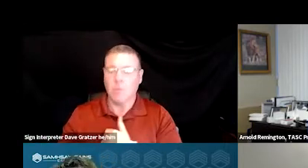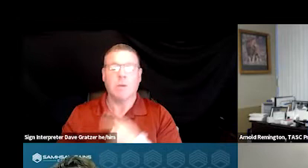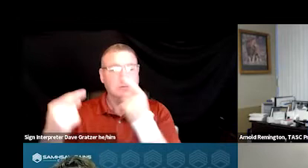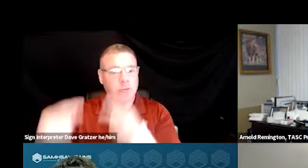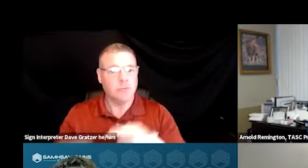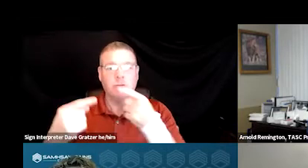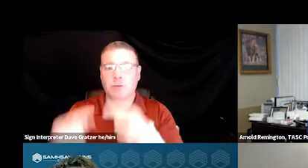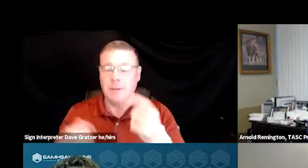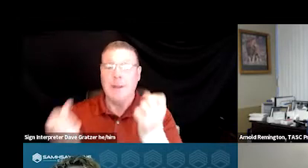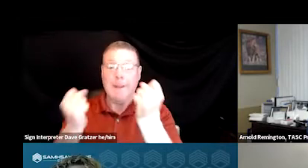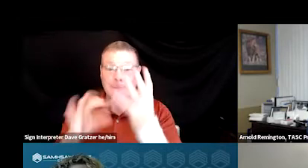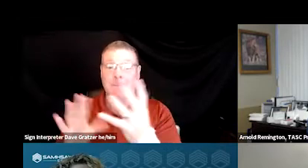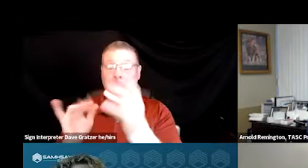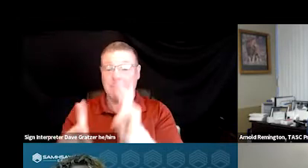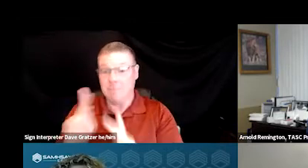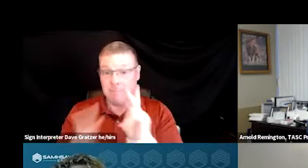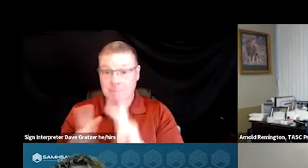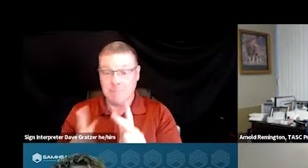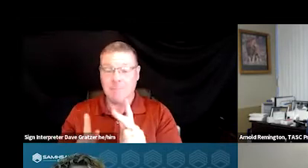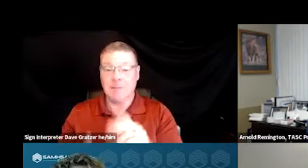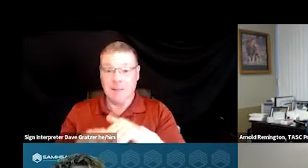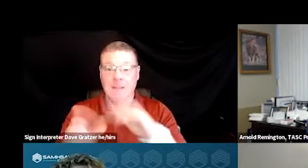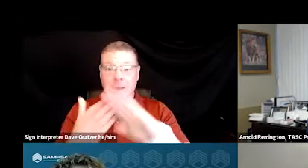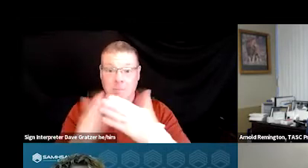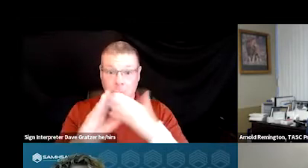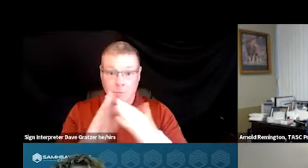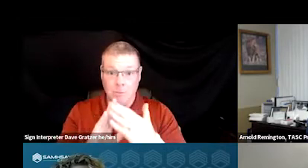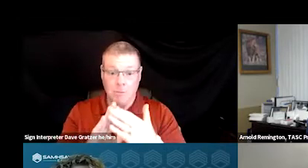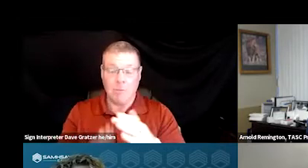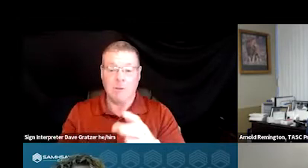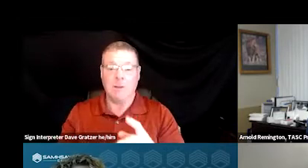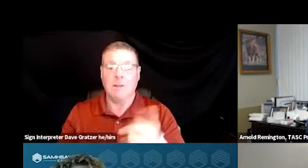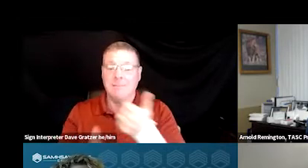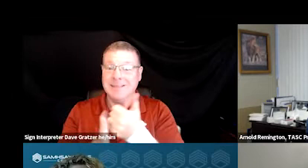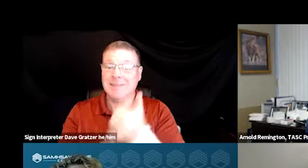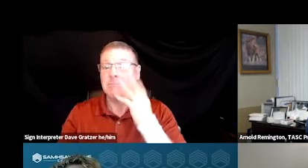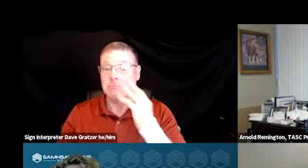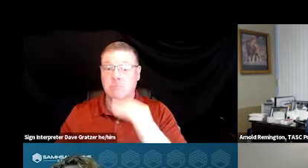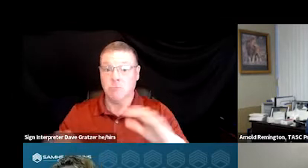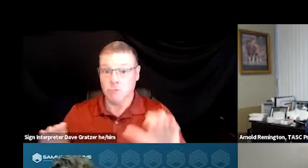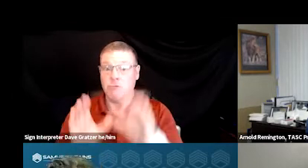Many of our individuals in our community that were experiencing mental health crises would wind up having